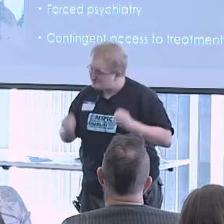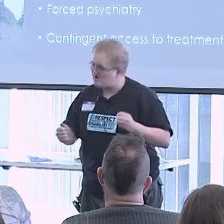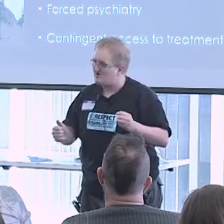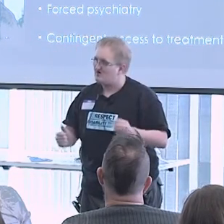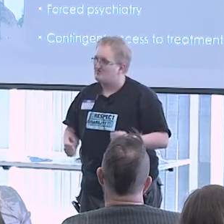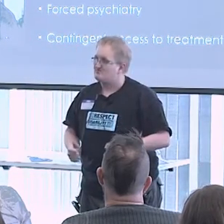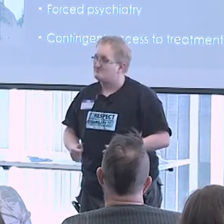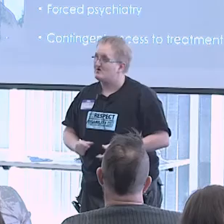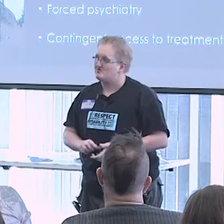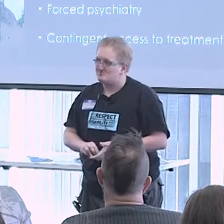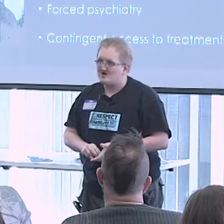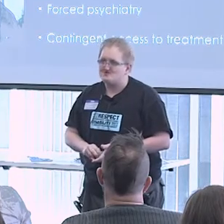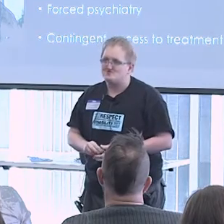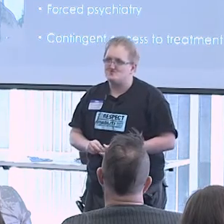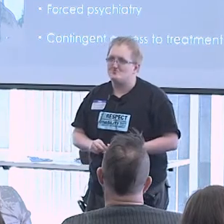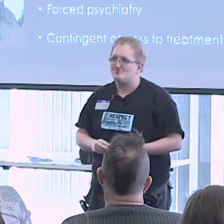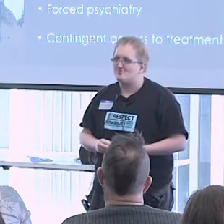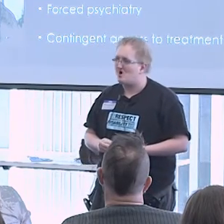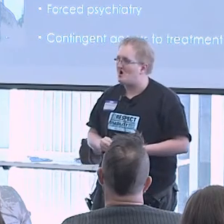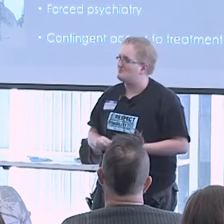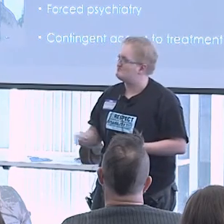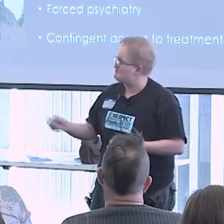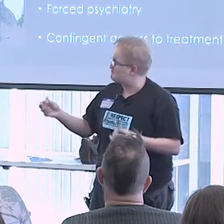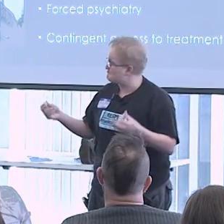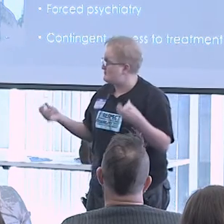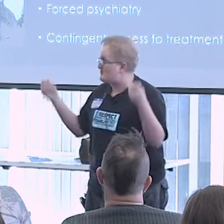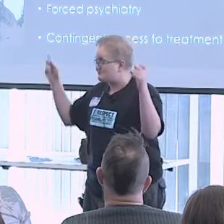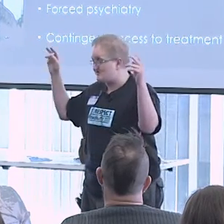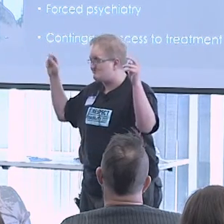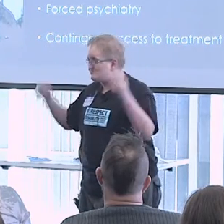attracted to the 'same sex' or gender-conforming.